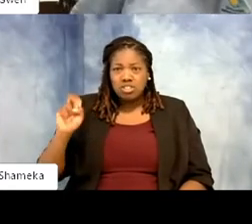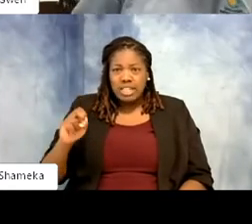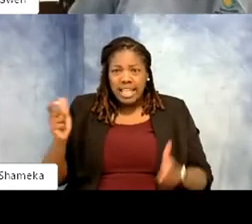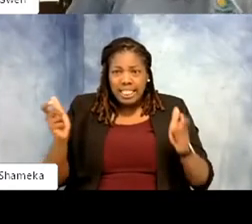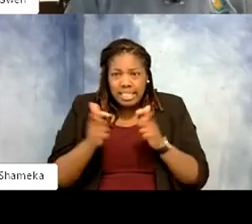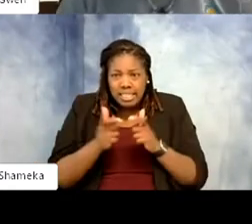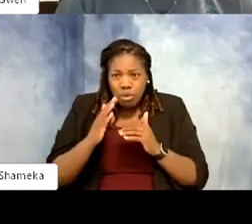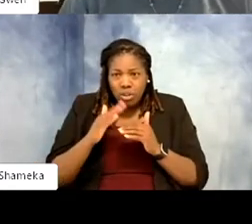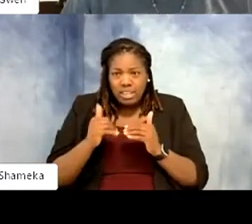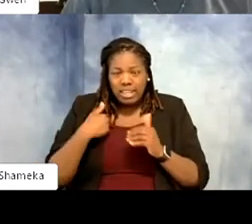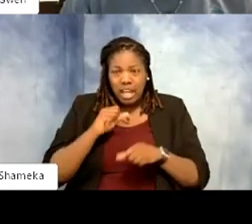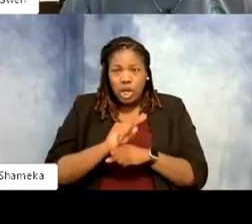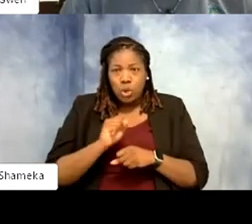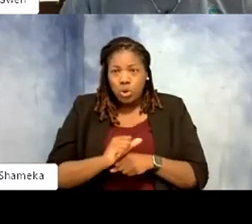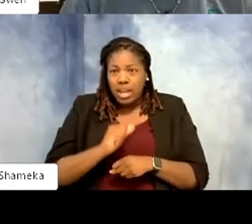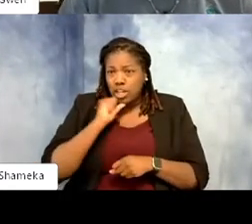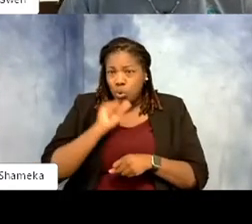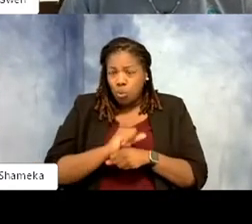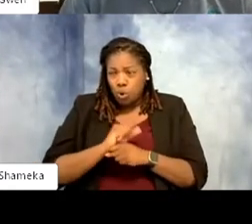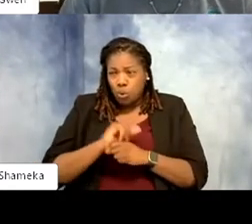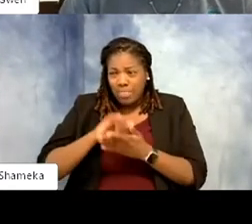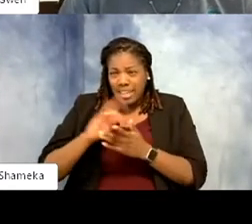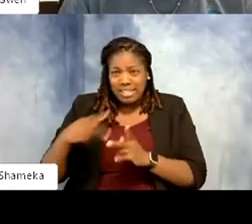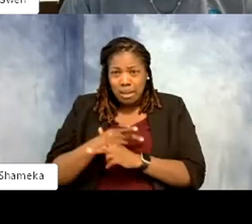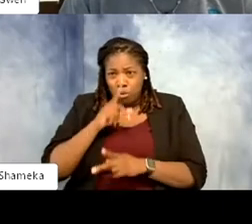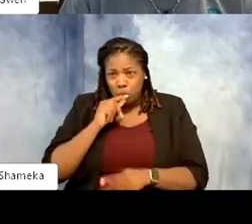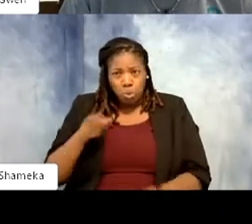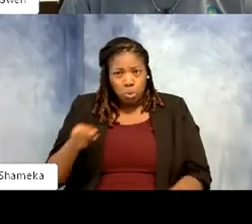I work with. I actually don't work with passerines but the new Bird House is going to